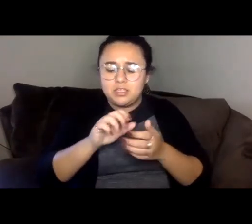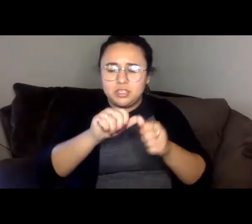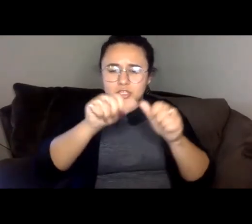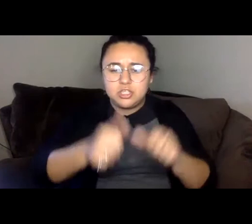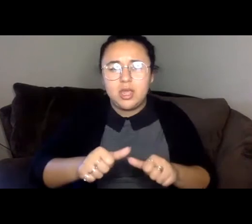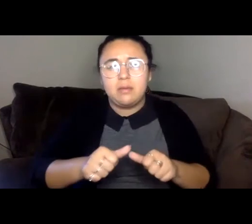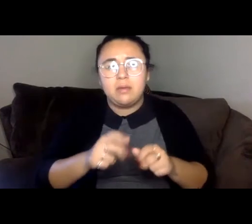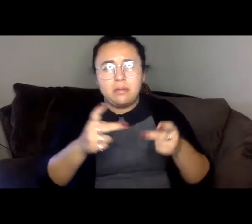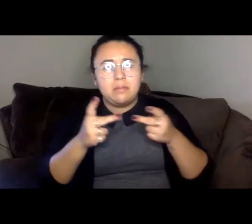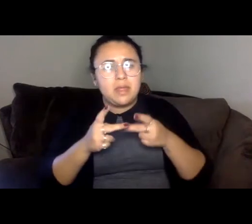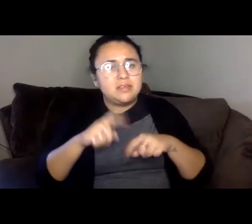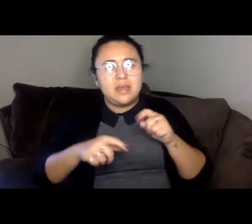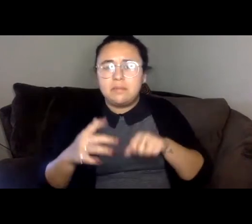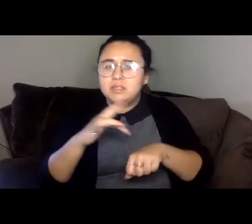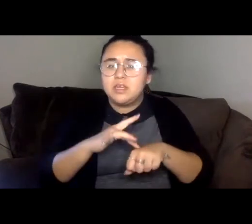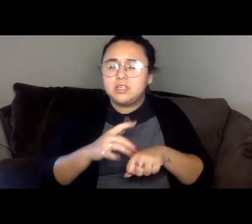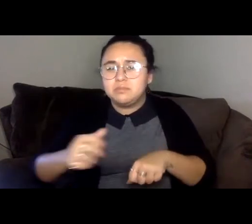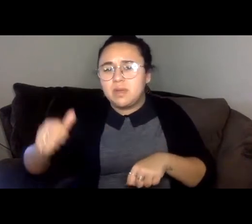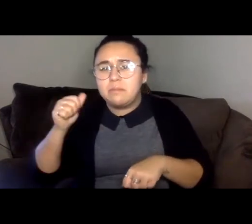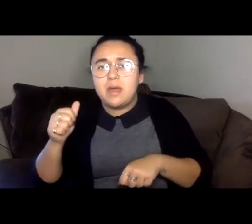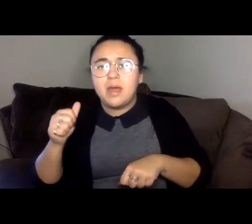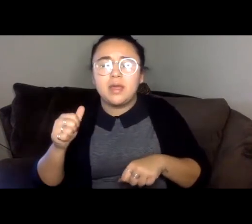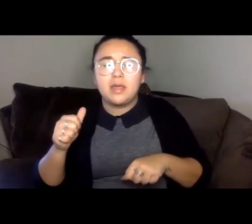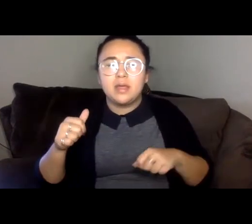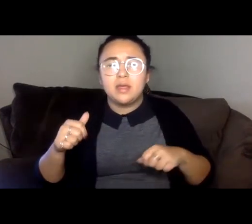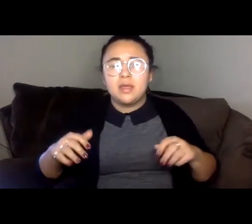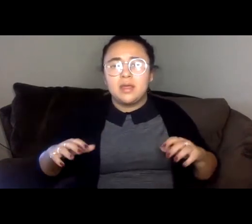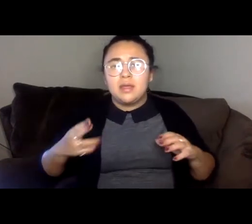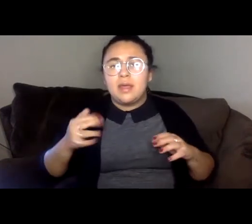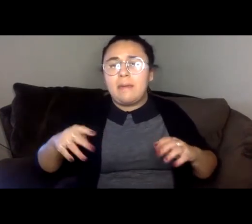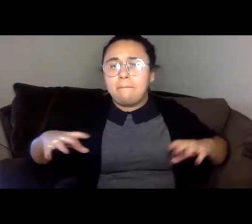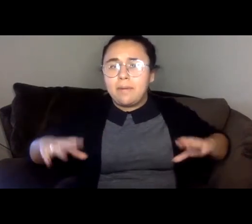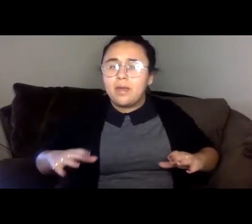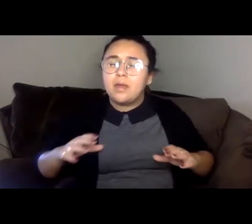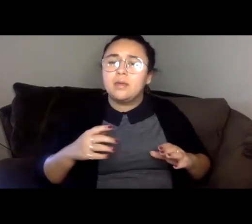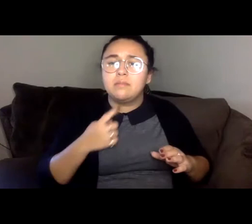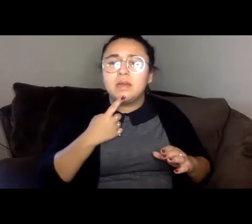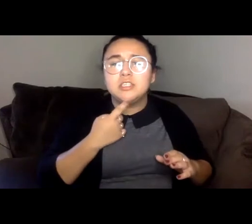to be touched by back my pelvis under my chin. I was afraid to change my body in any way.